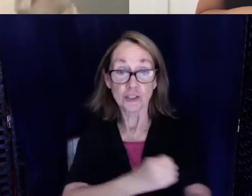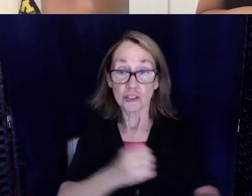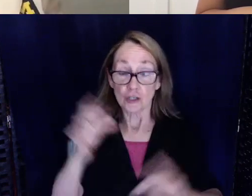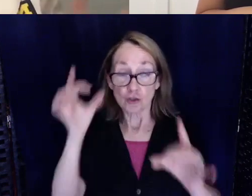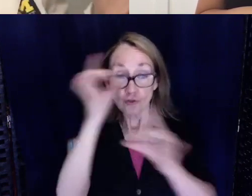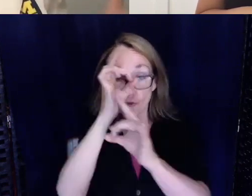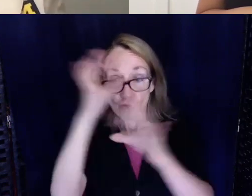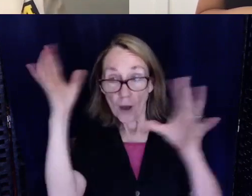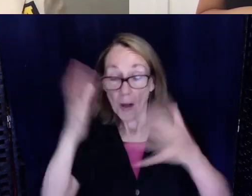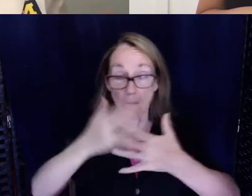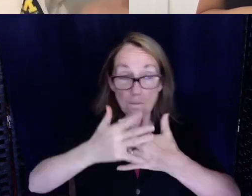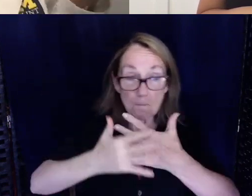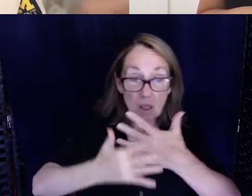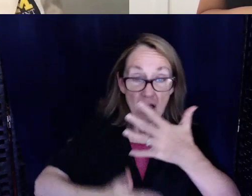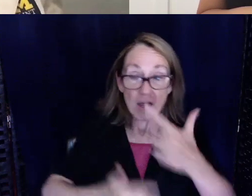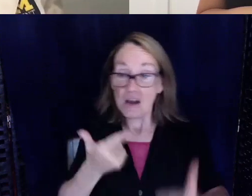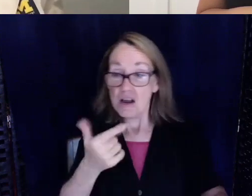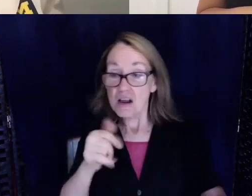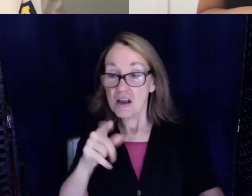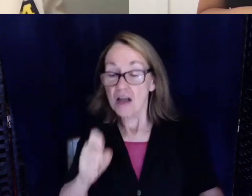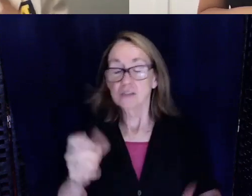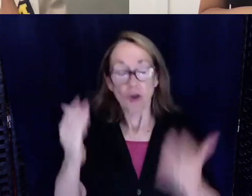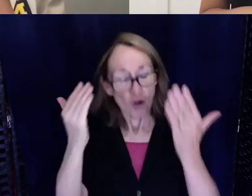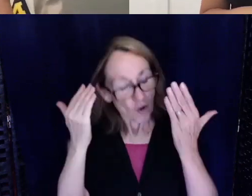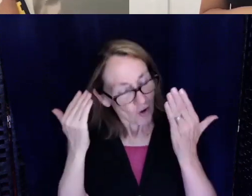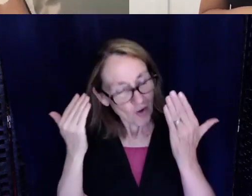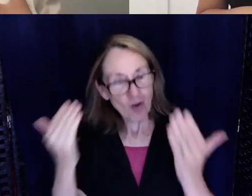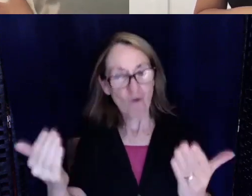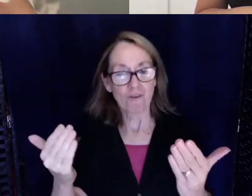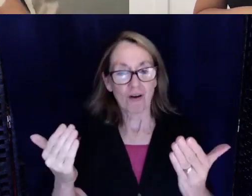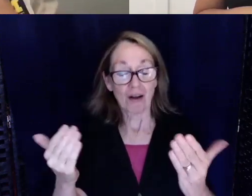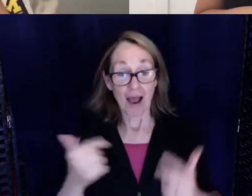and the guts and stuff go for it. I actually